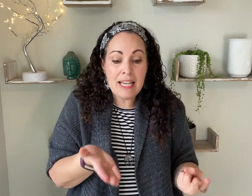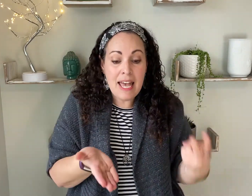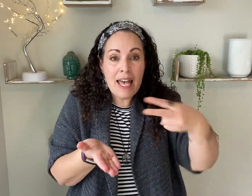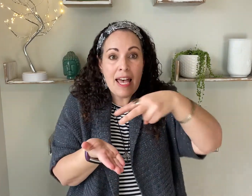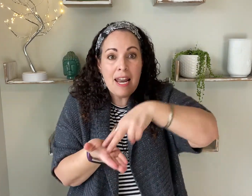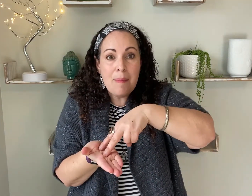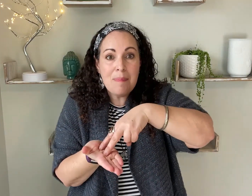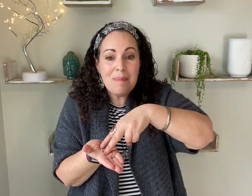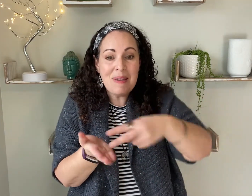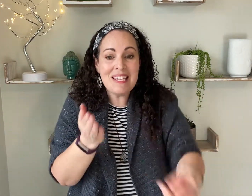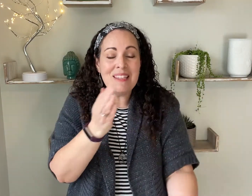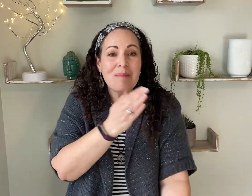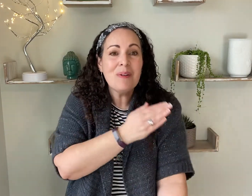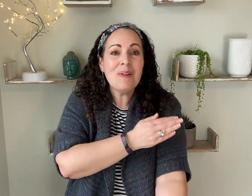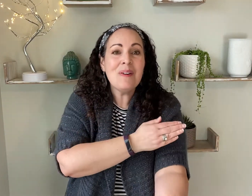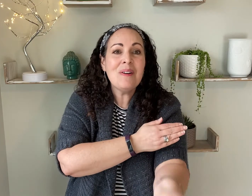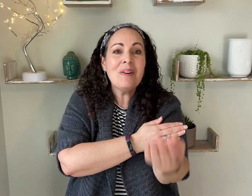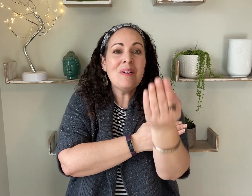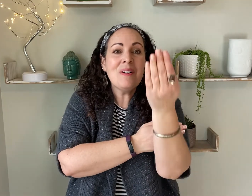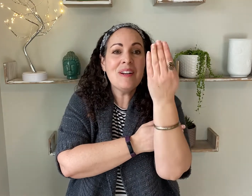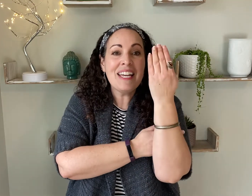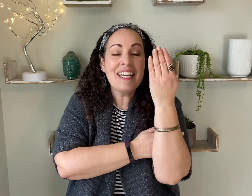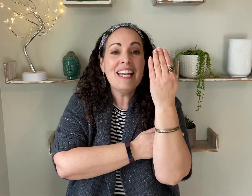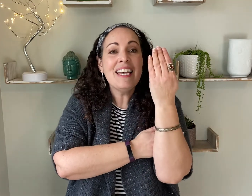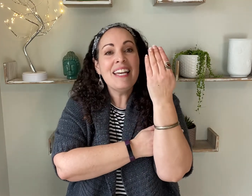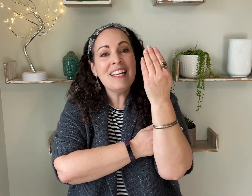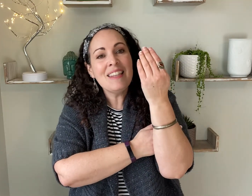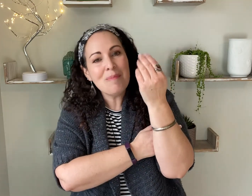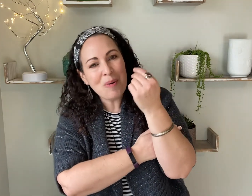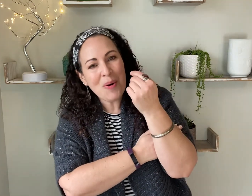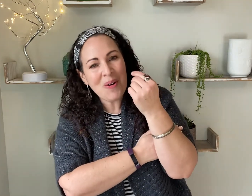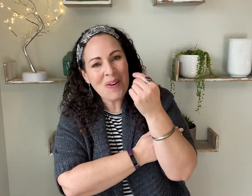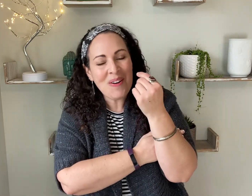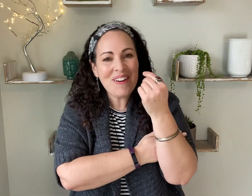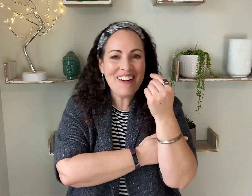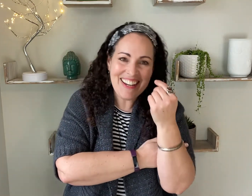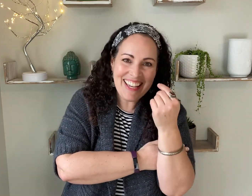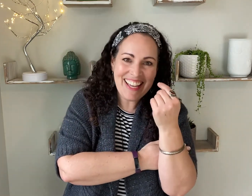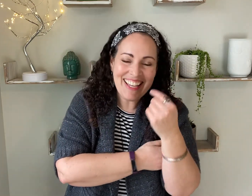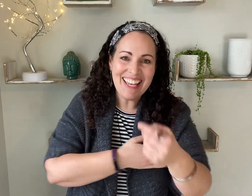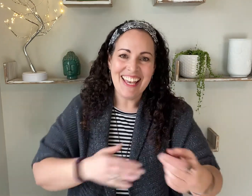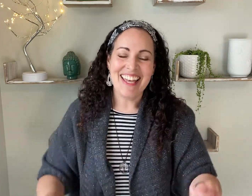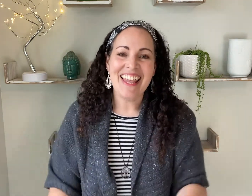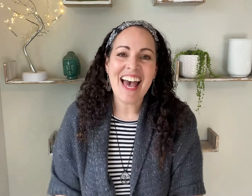get up in the morning. In the morning.